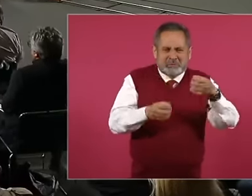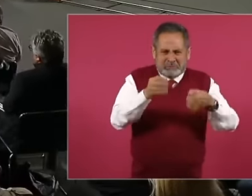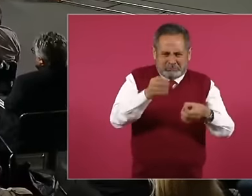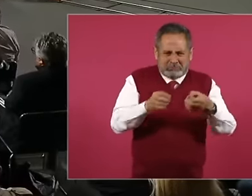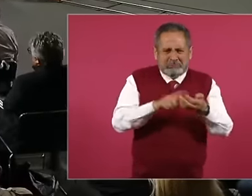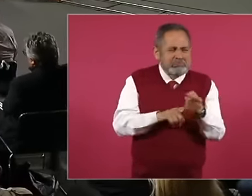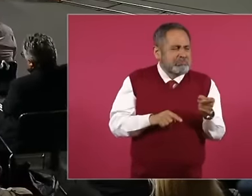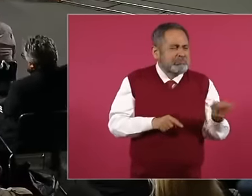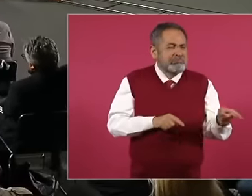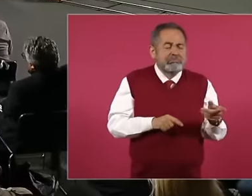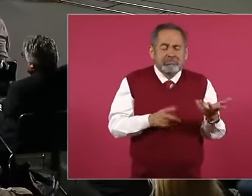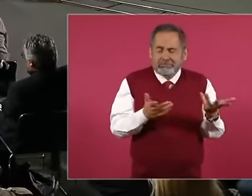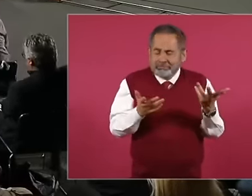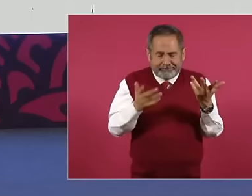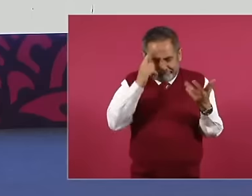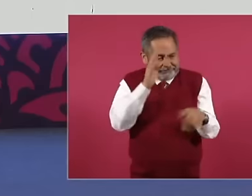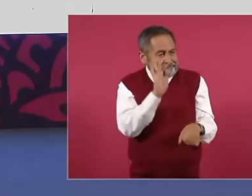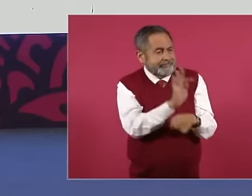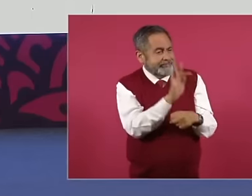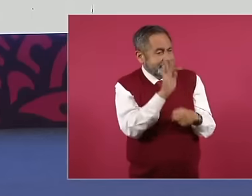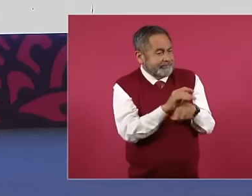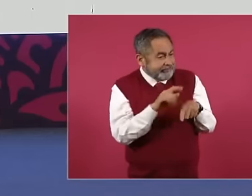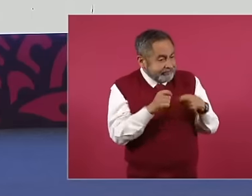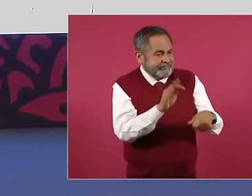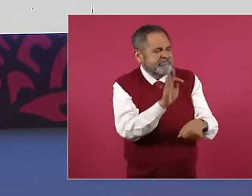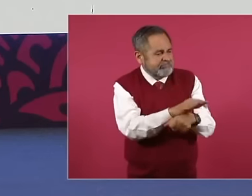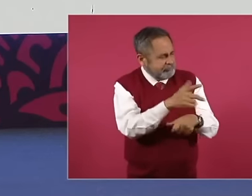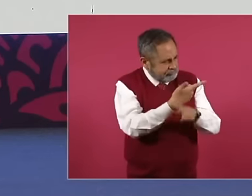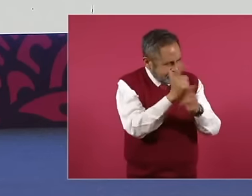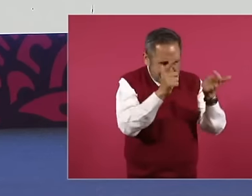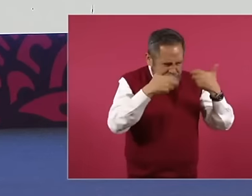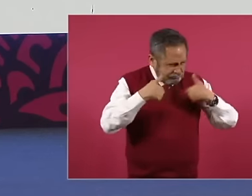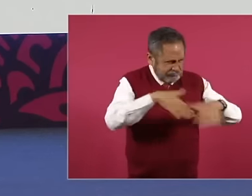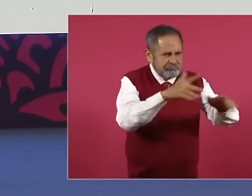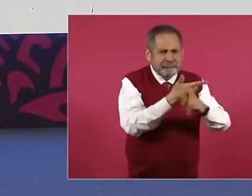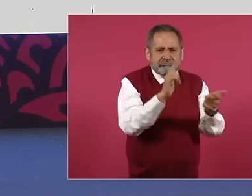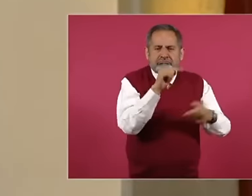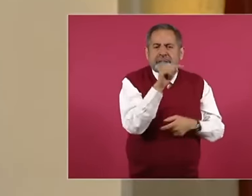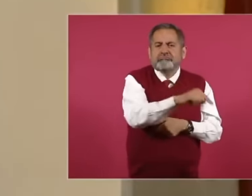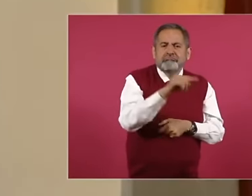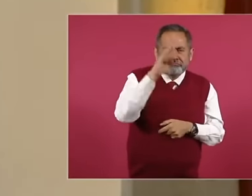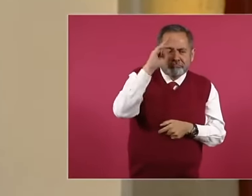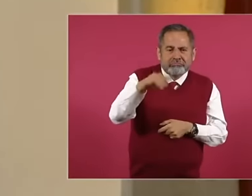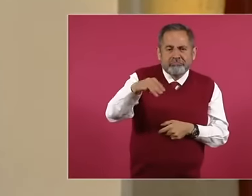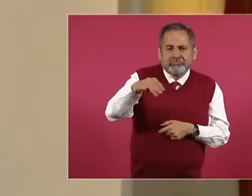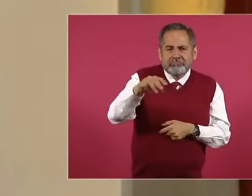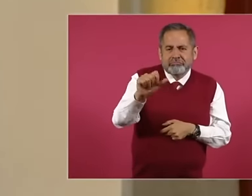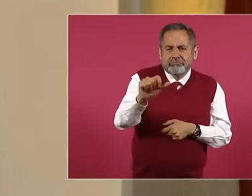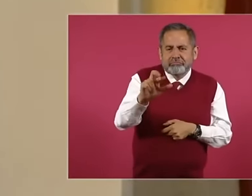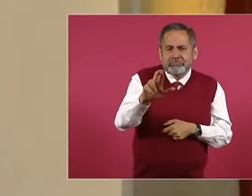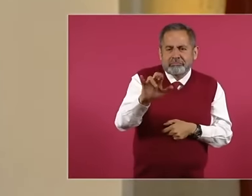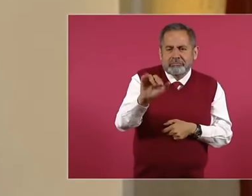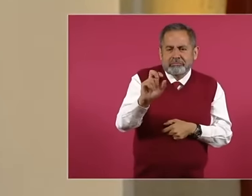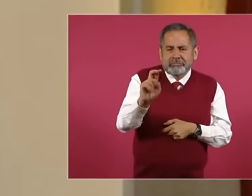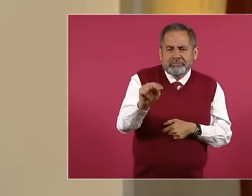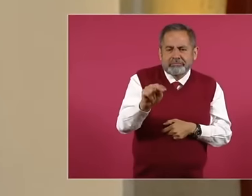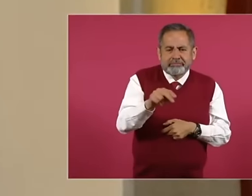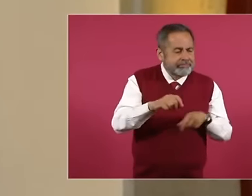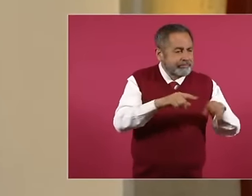who is giving freedom to Mr. Marín, who was governor of